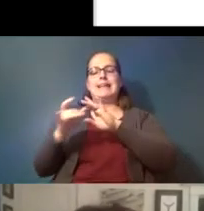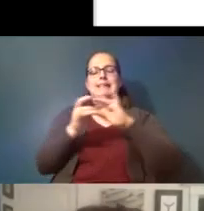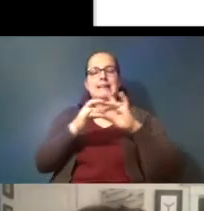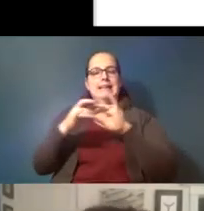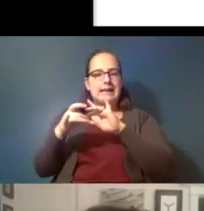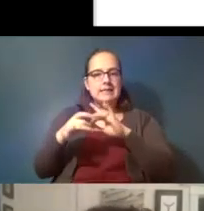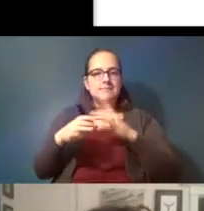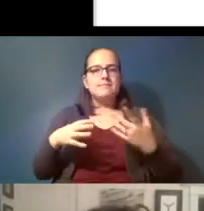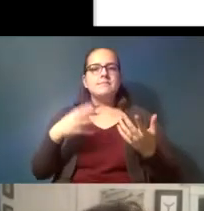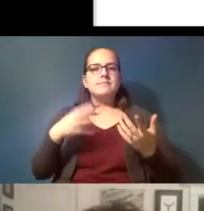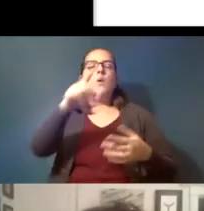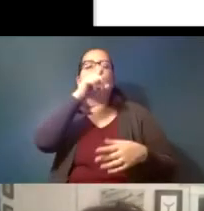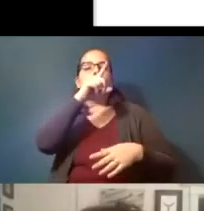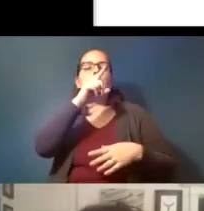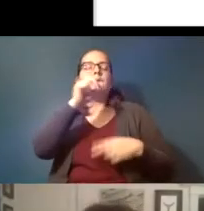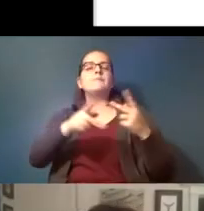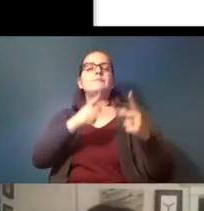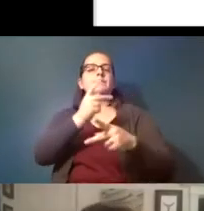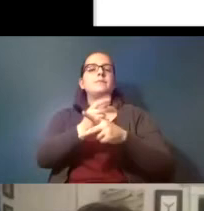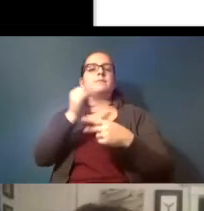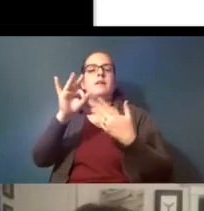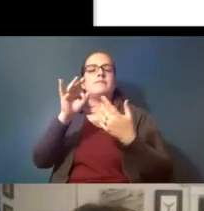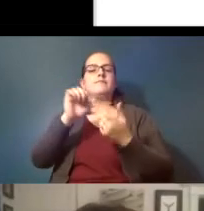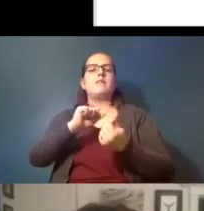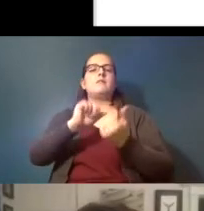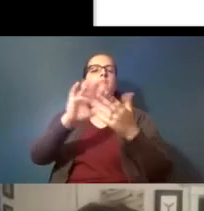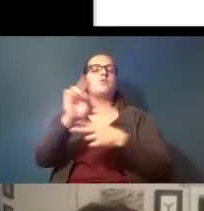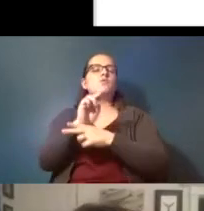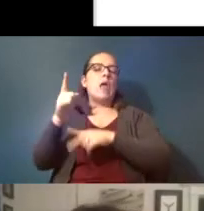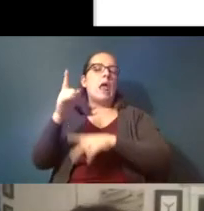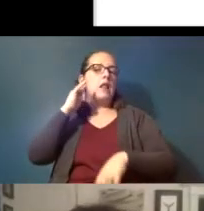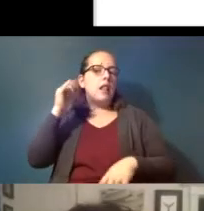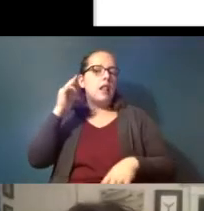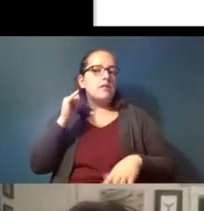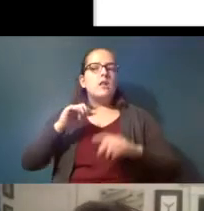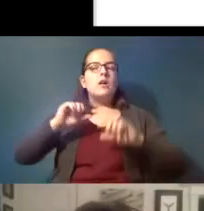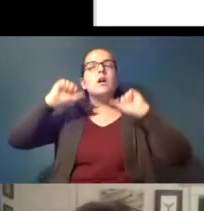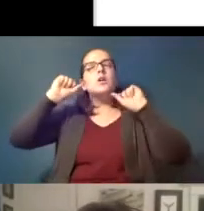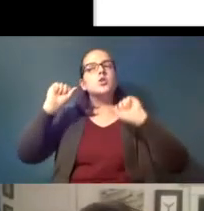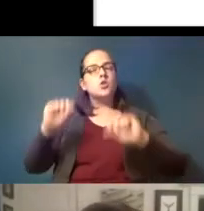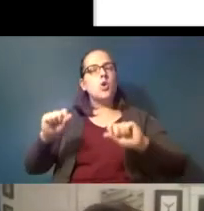and and really the types of approaches being used in california could be implemented in other